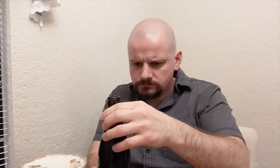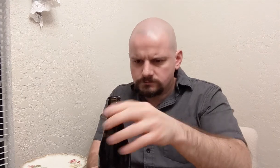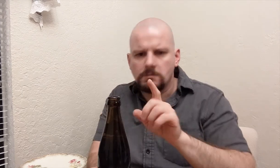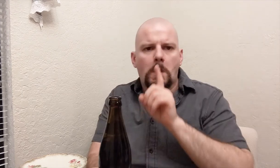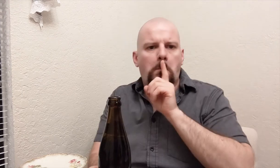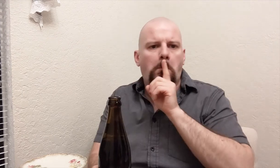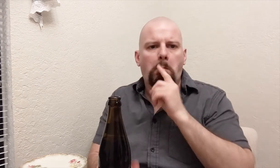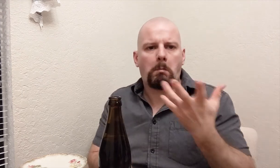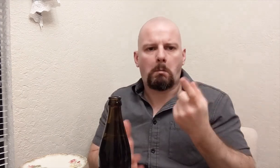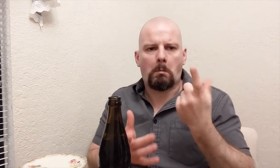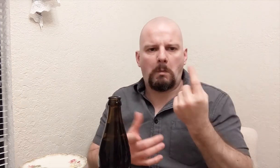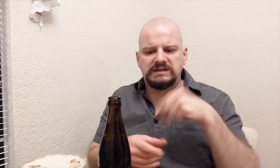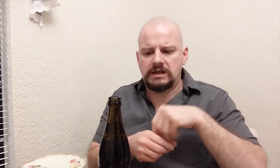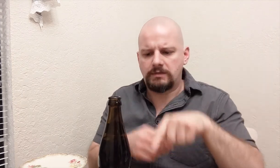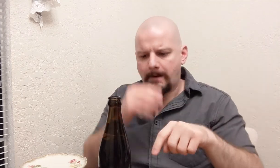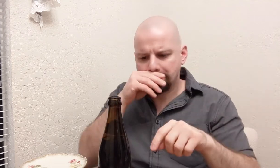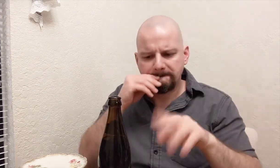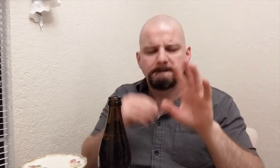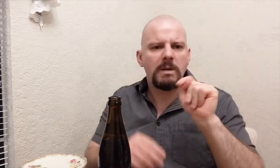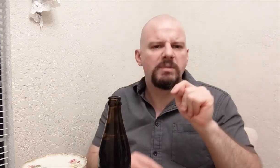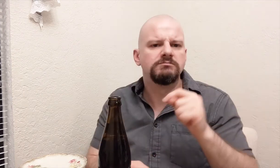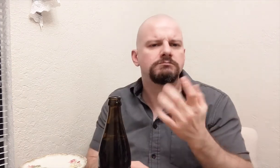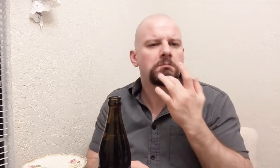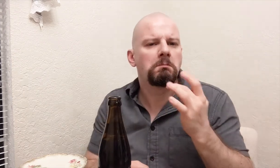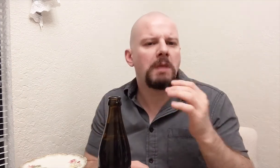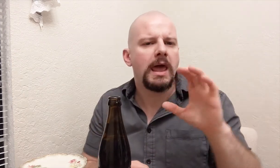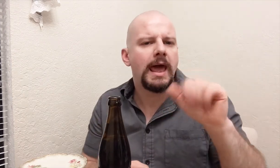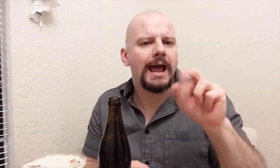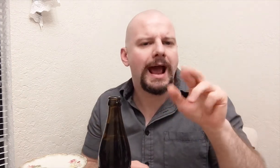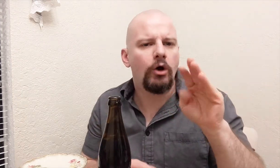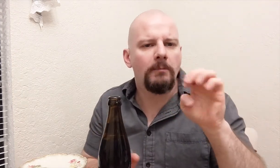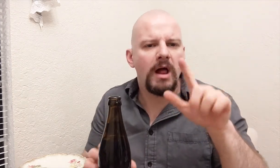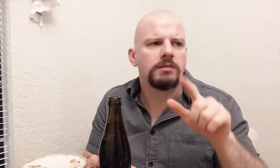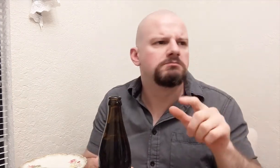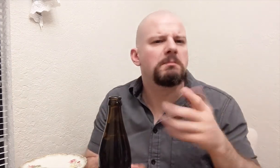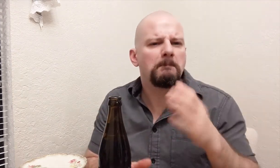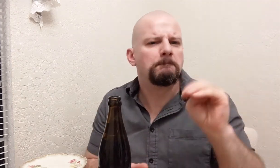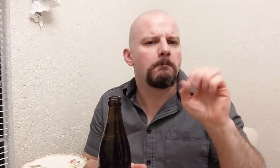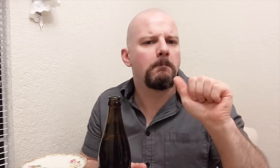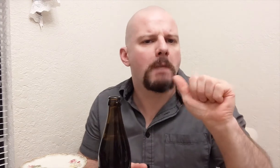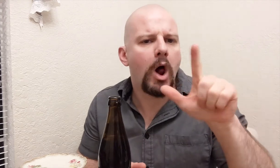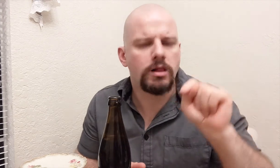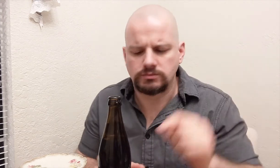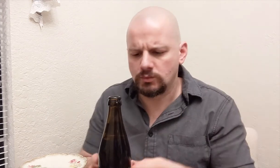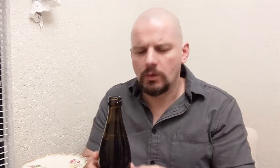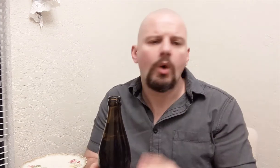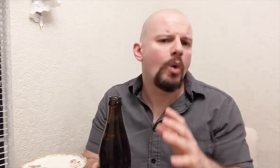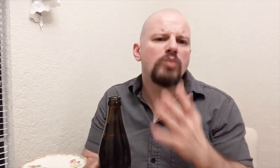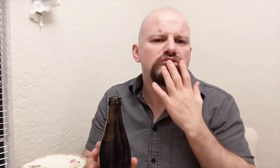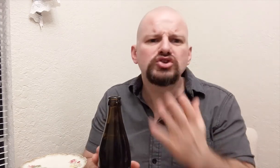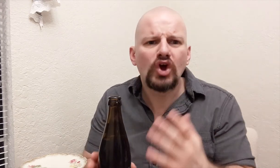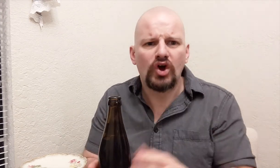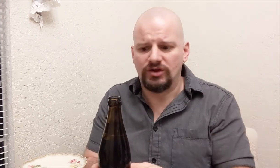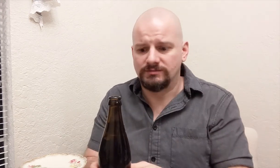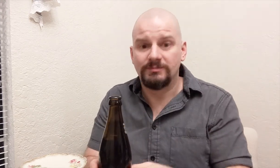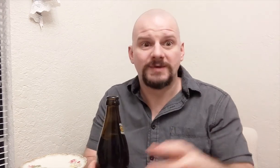It doesn't say what is in there but I could taste the caramel and malt. It's good!